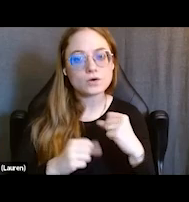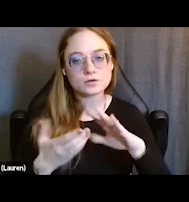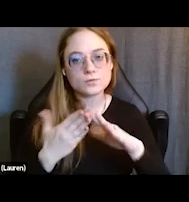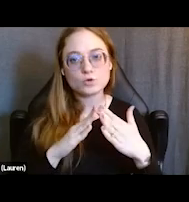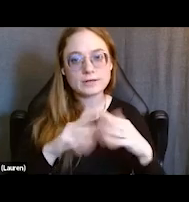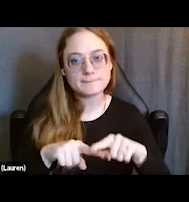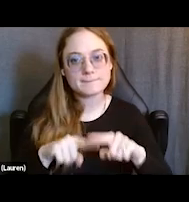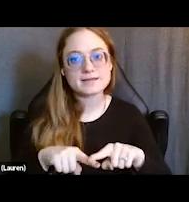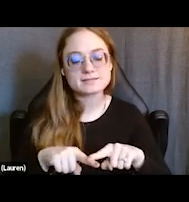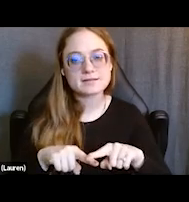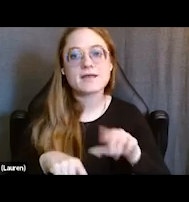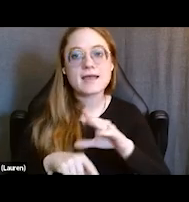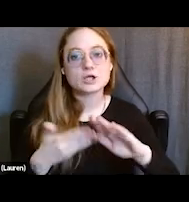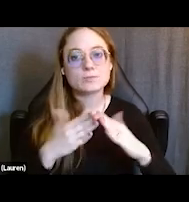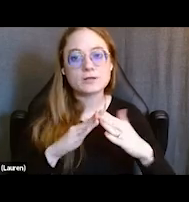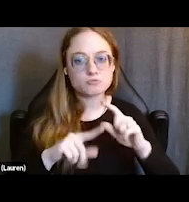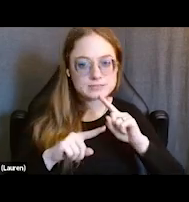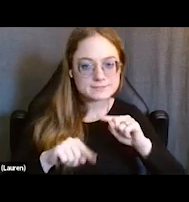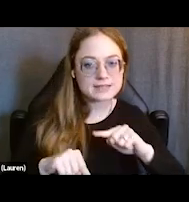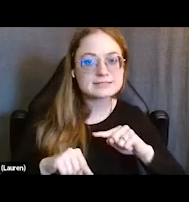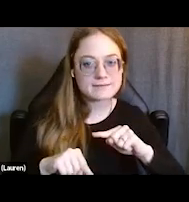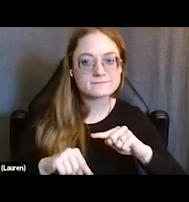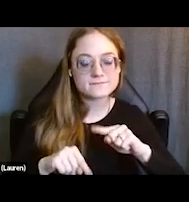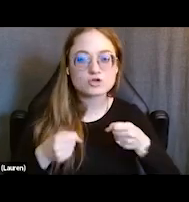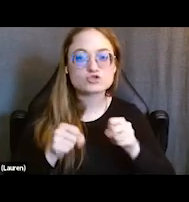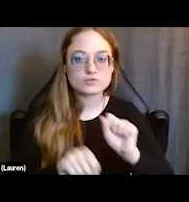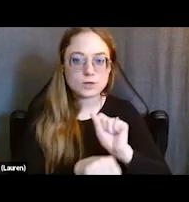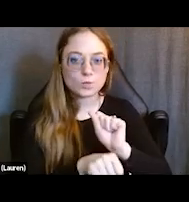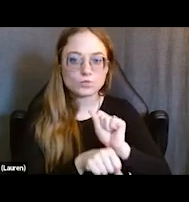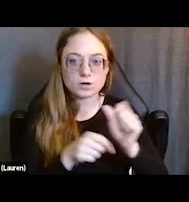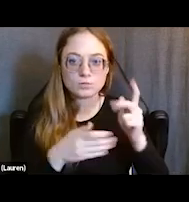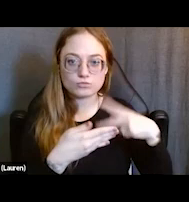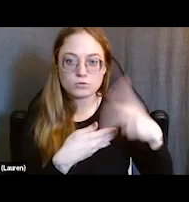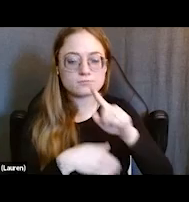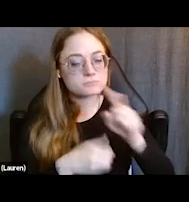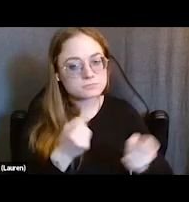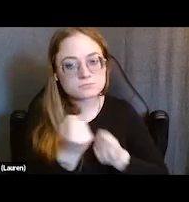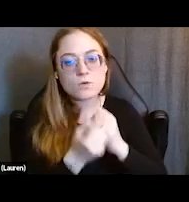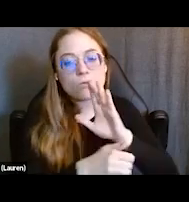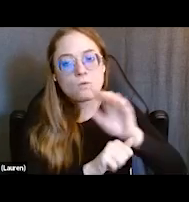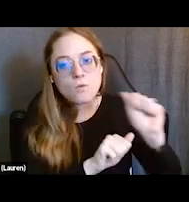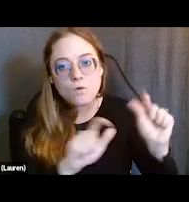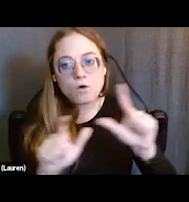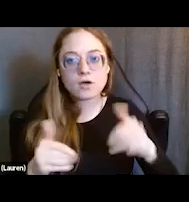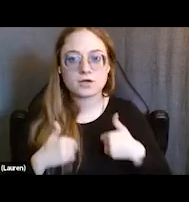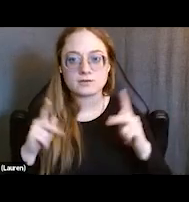and community responsive Streetwork program that really is supporting all of our young people to reduce risk taking.